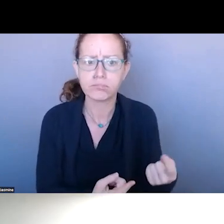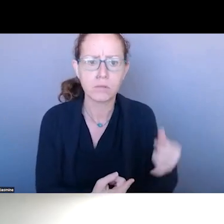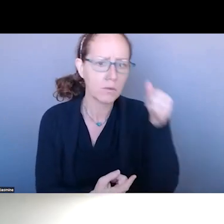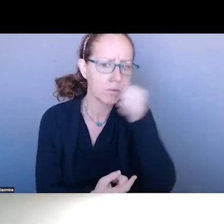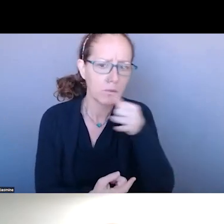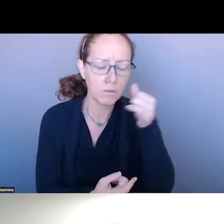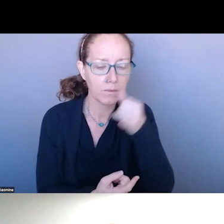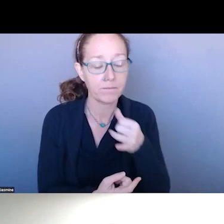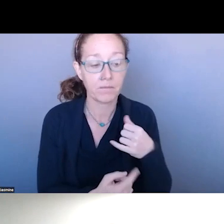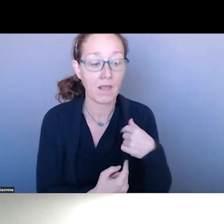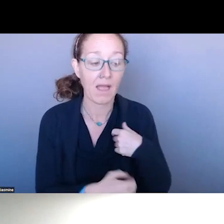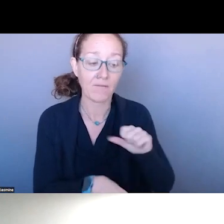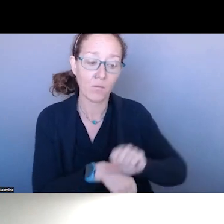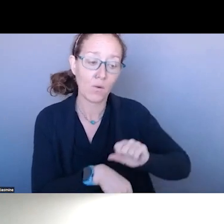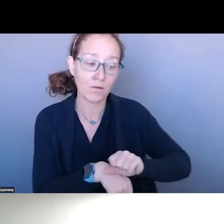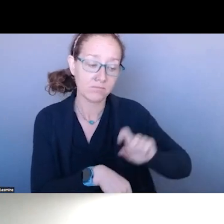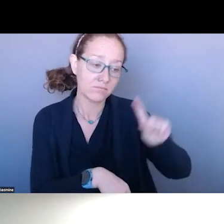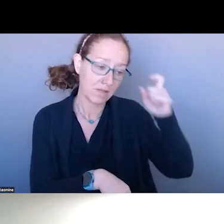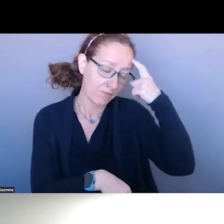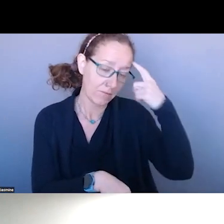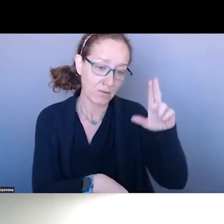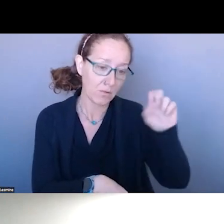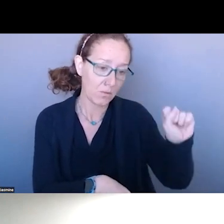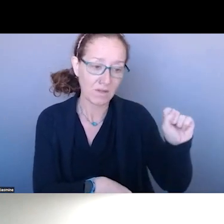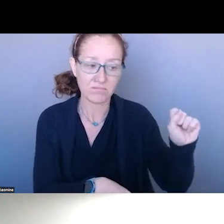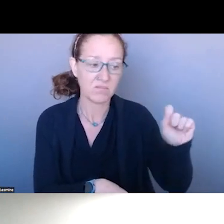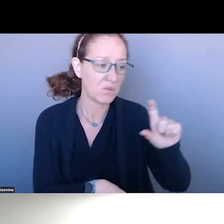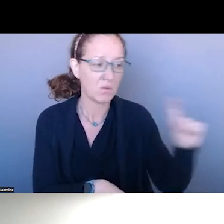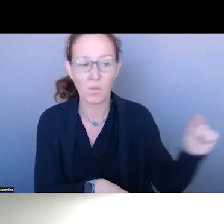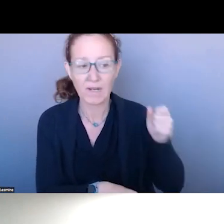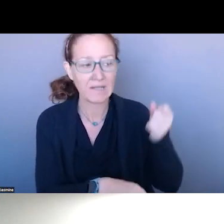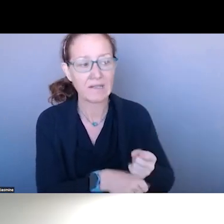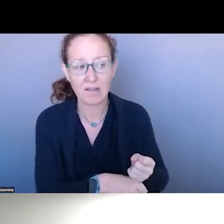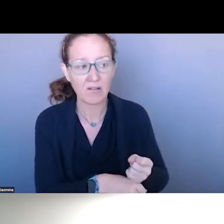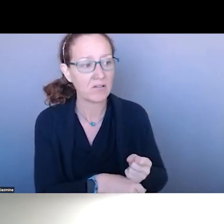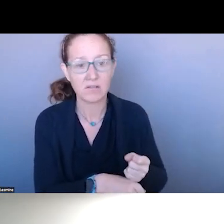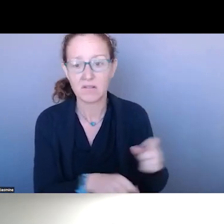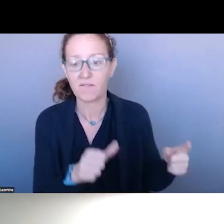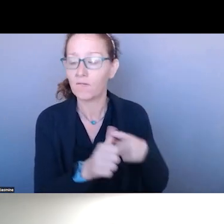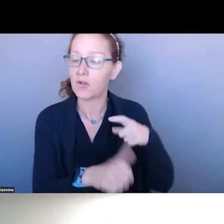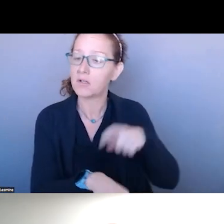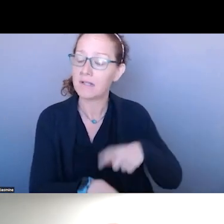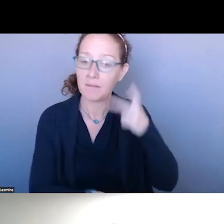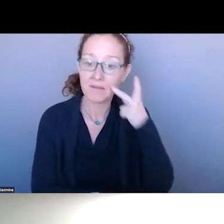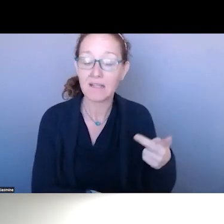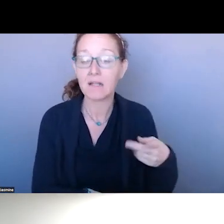WE HAVE HAD PREVIOUS ADMINISTRATIONS THAT HAVE BEEN HELPFUL AND